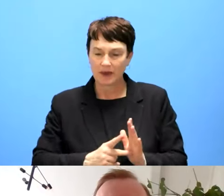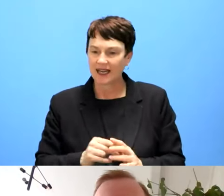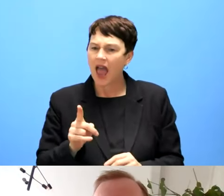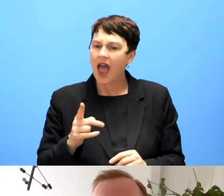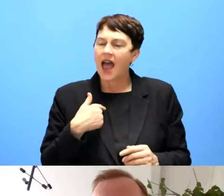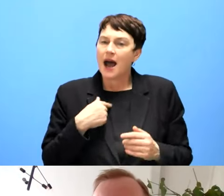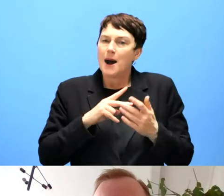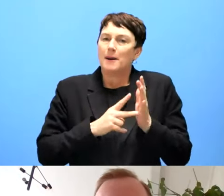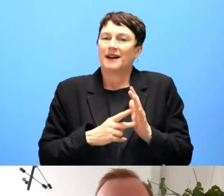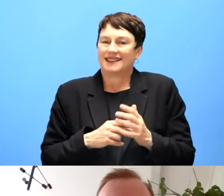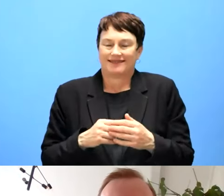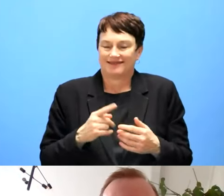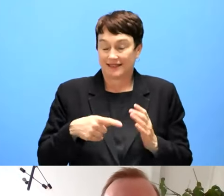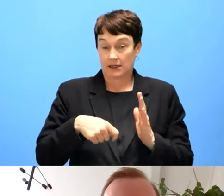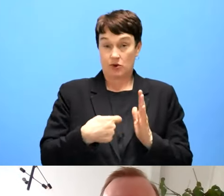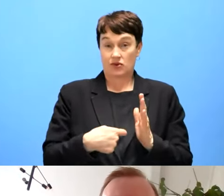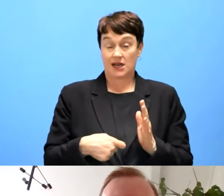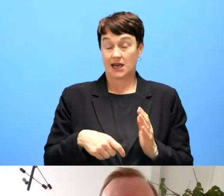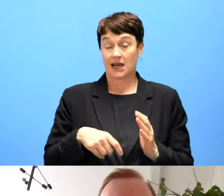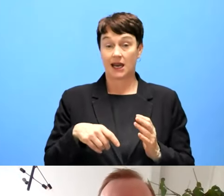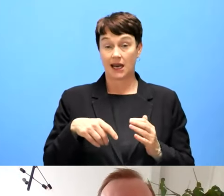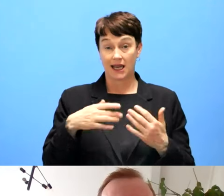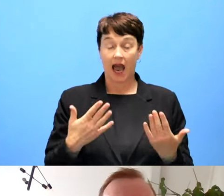It's not a project that you can finish on a Friday afternoon and then you are done.